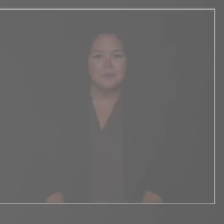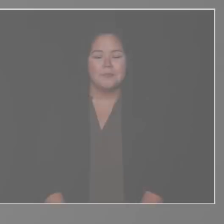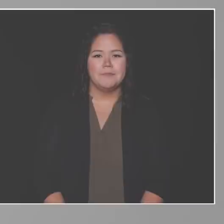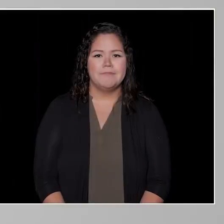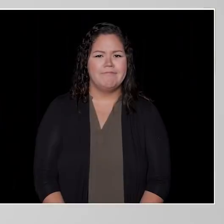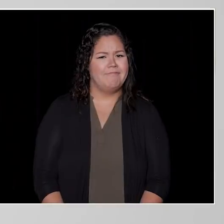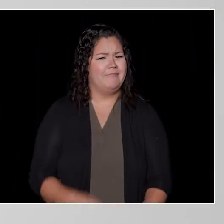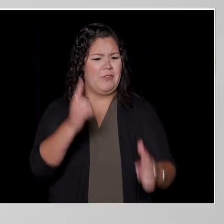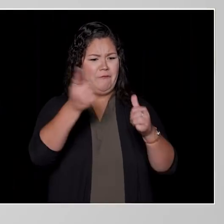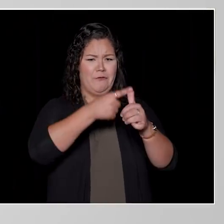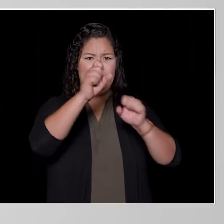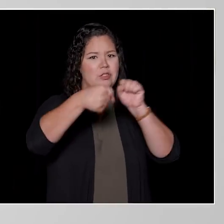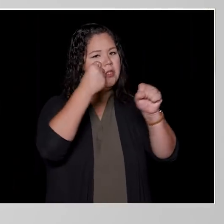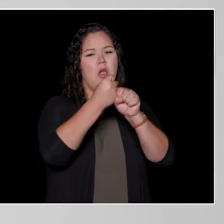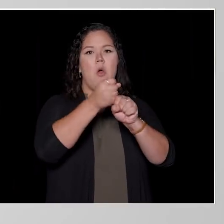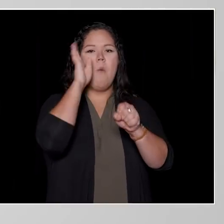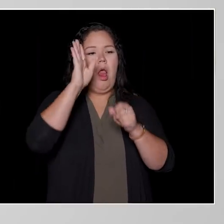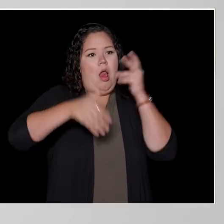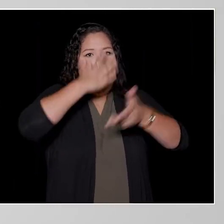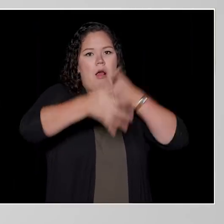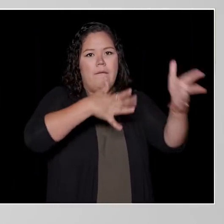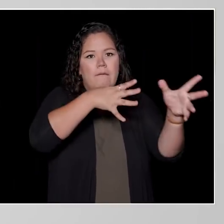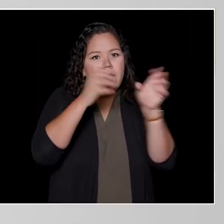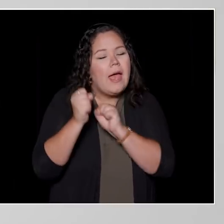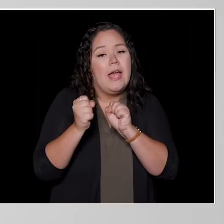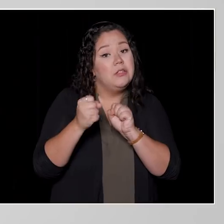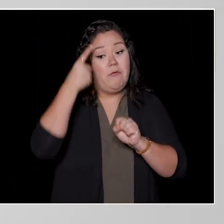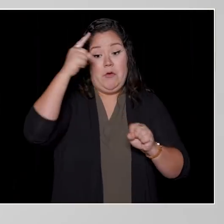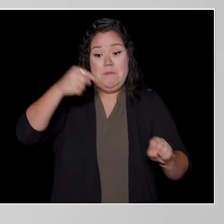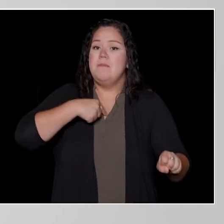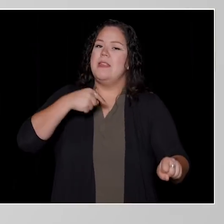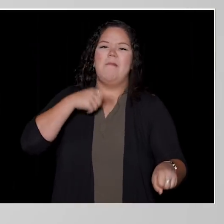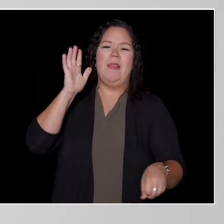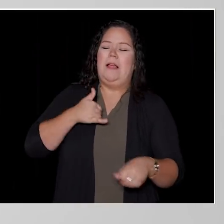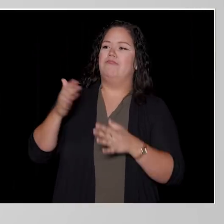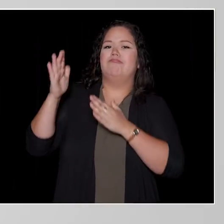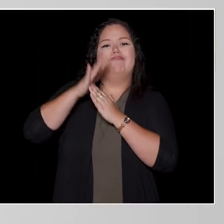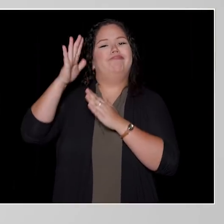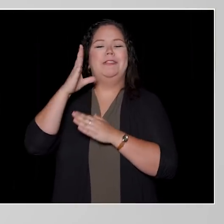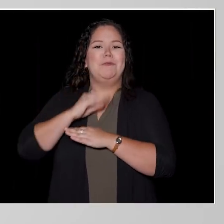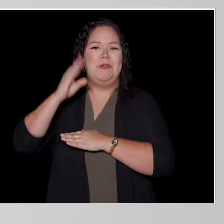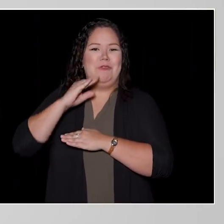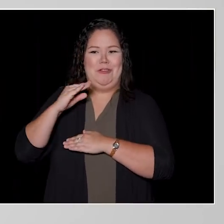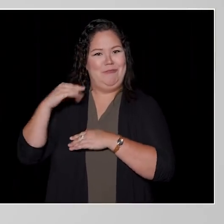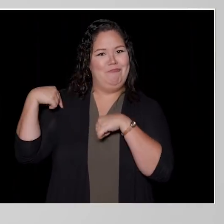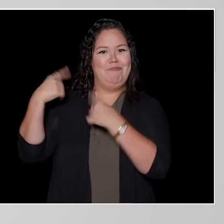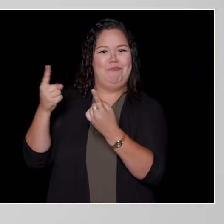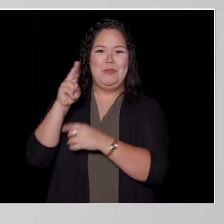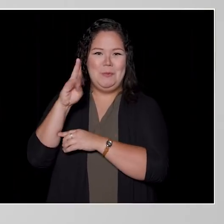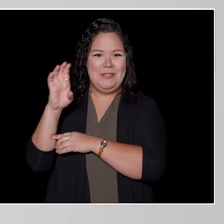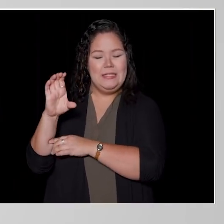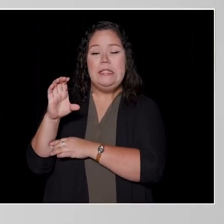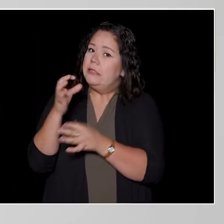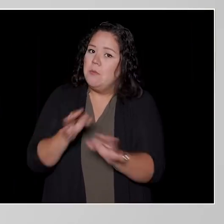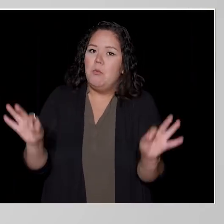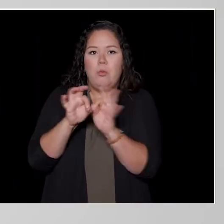First year is going to run by so quickly and first year was a highlight of my experience in UBC. Make the best of it while it lasts.